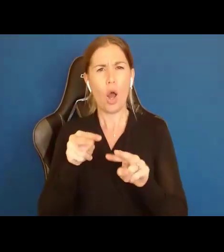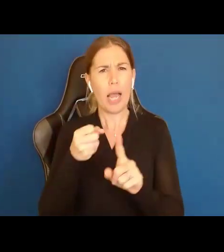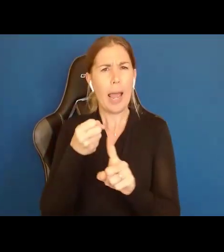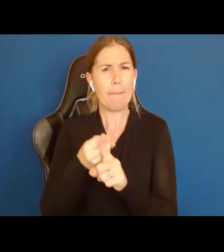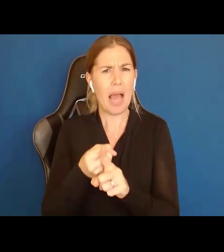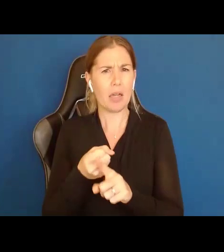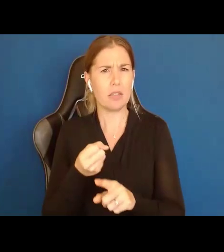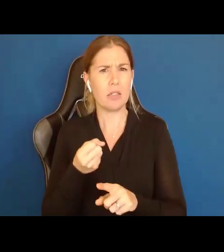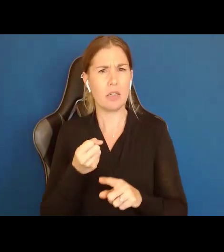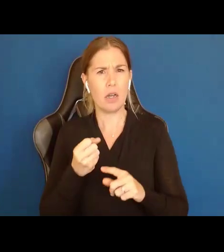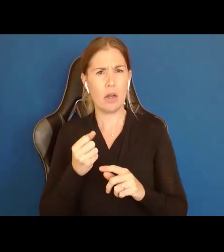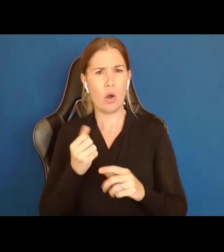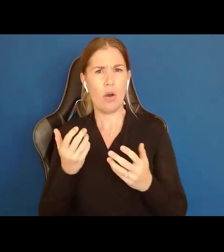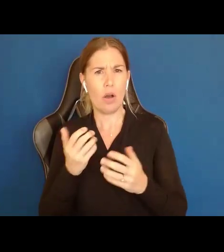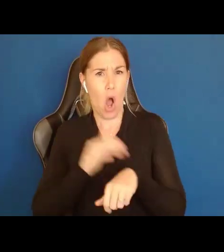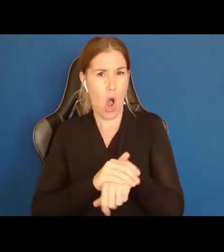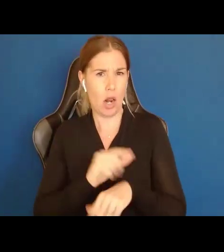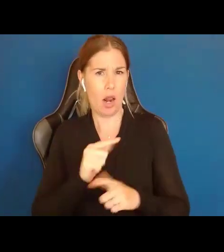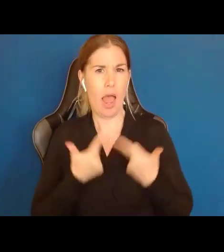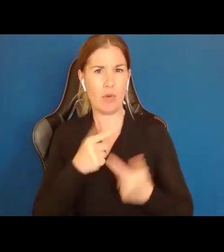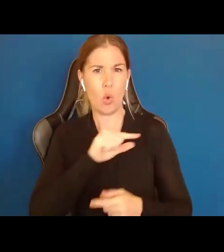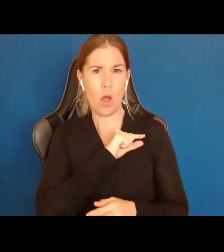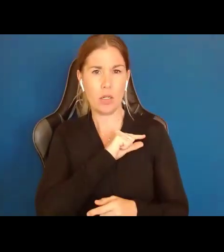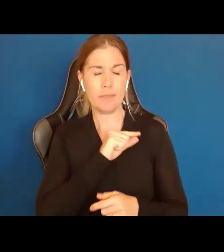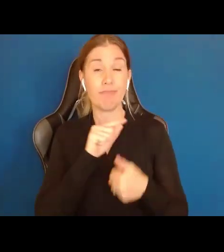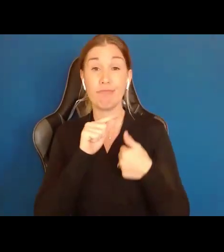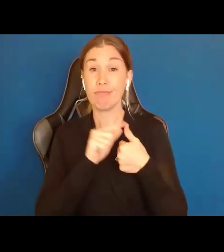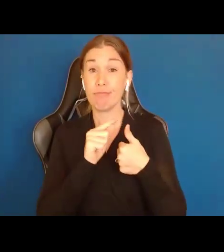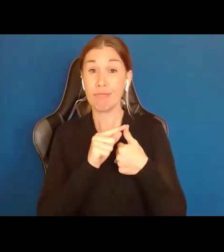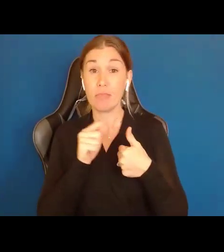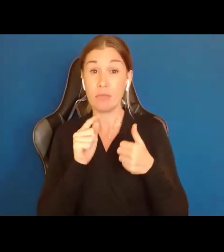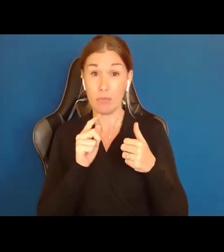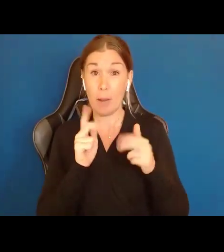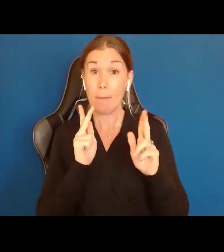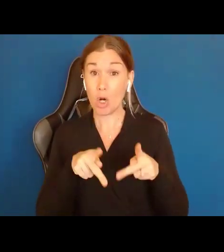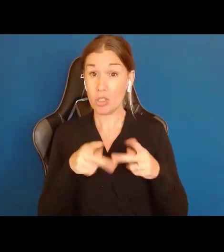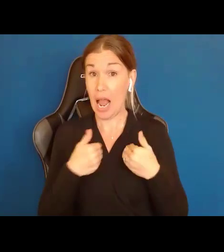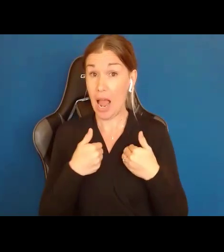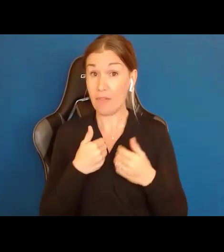One of the things they looked at was whether or not a person had a guardian, and in every state,